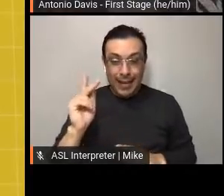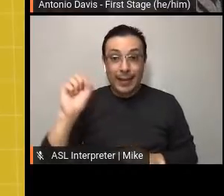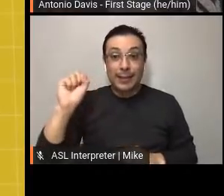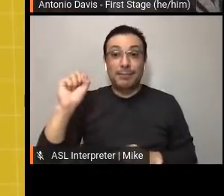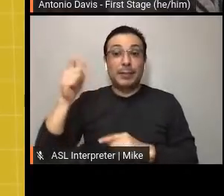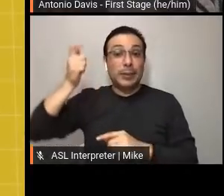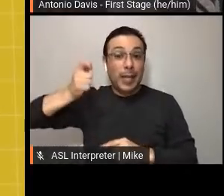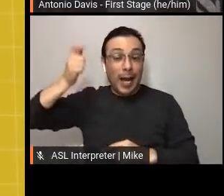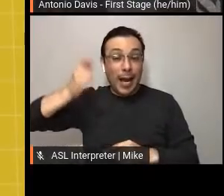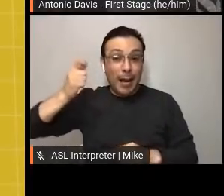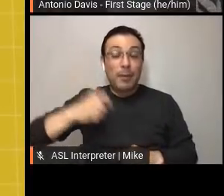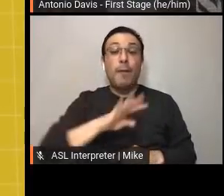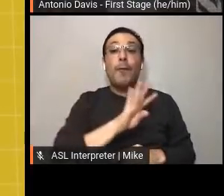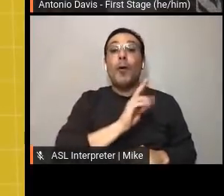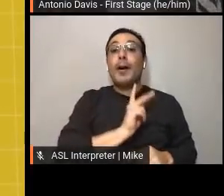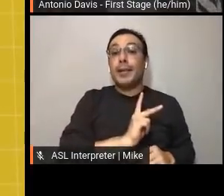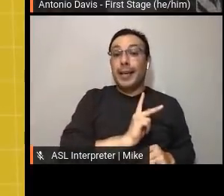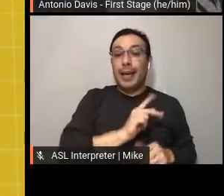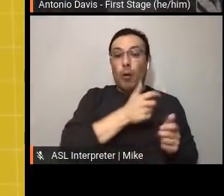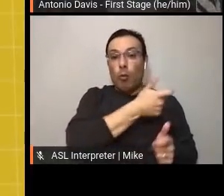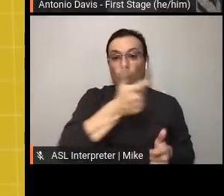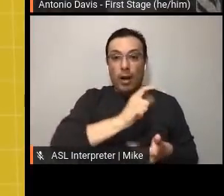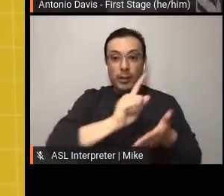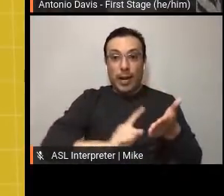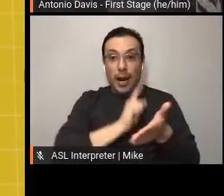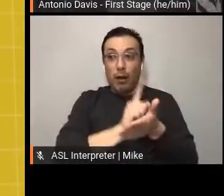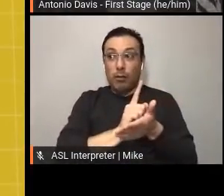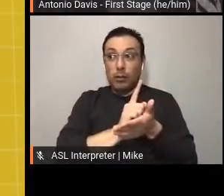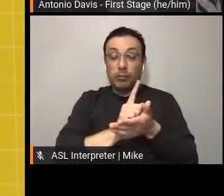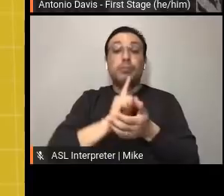By becoming a YouTube partner, it will allow us to monetize our channel.